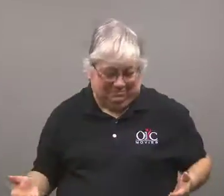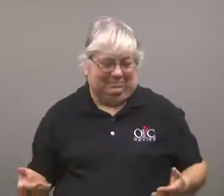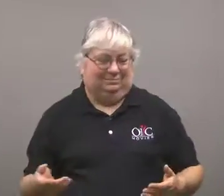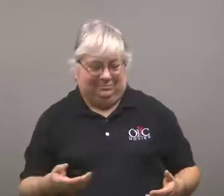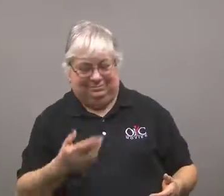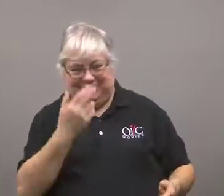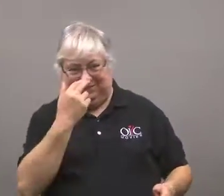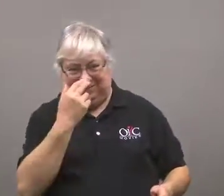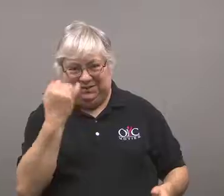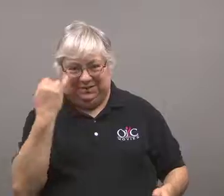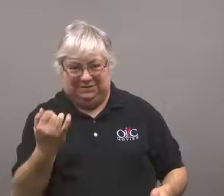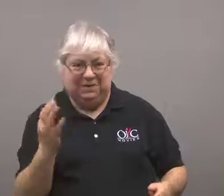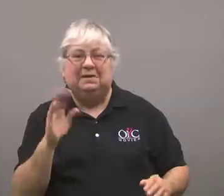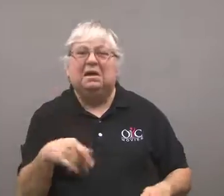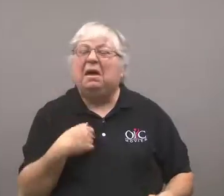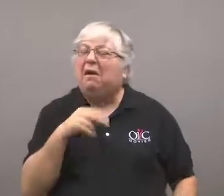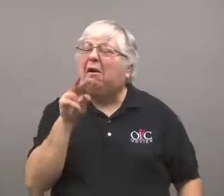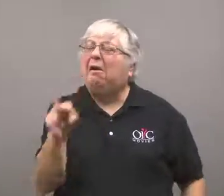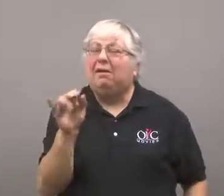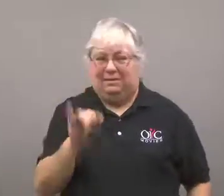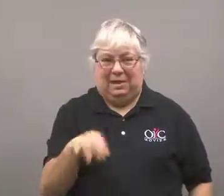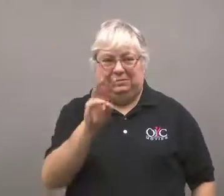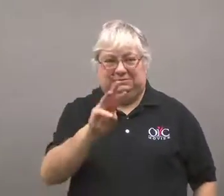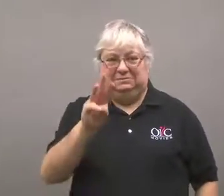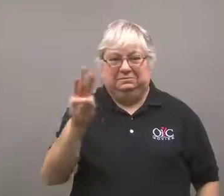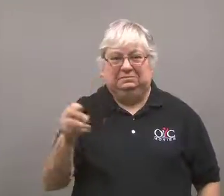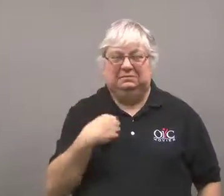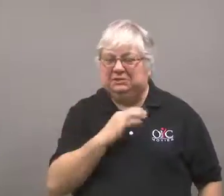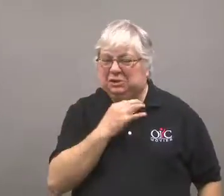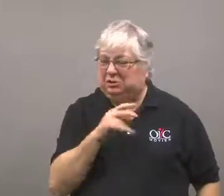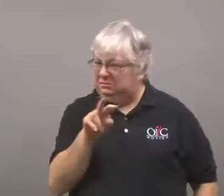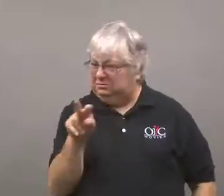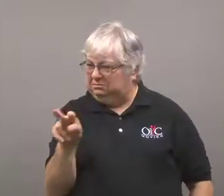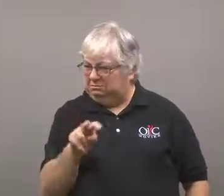That's really a funny idea! I was curious and took a look at the website.